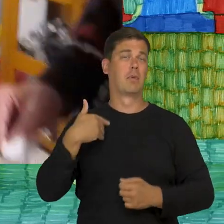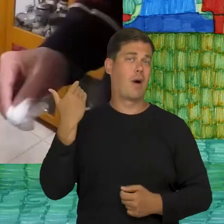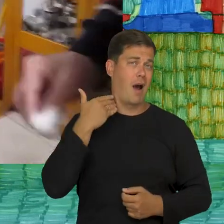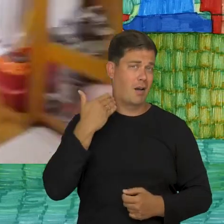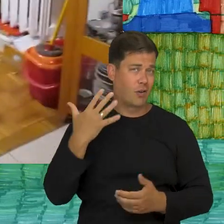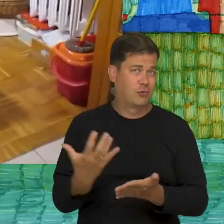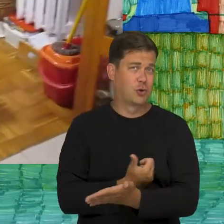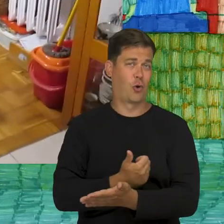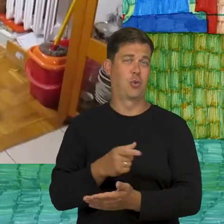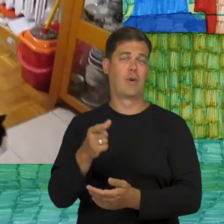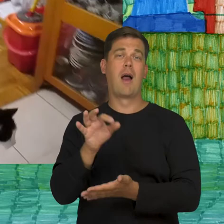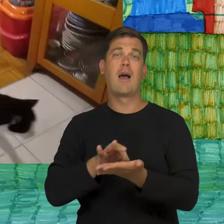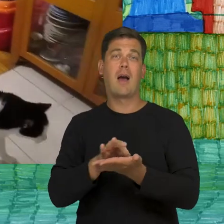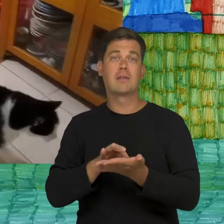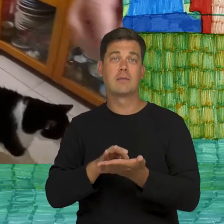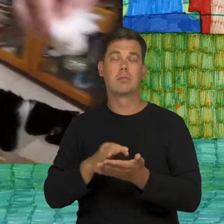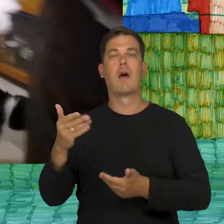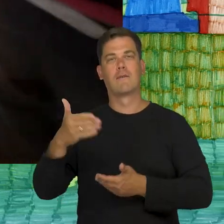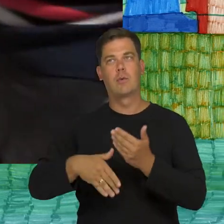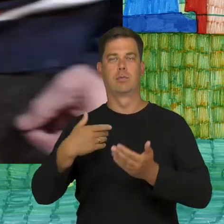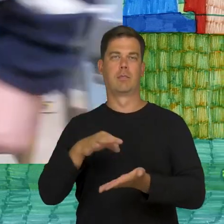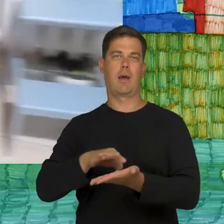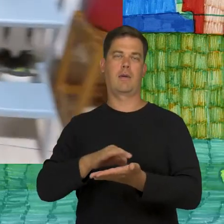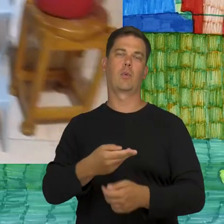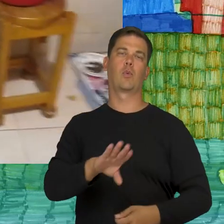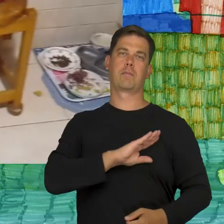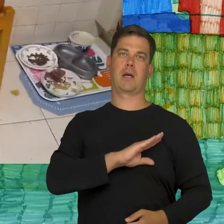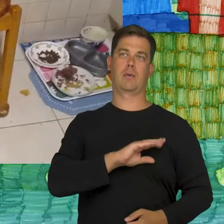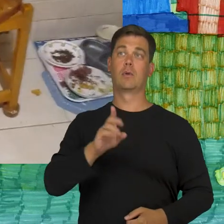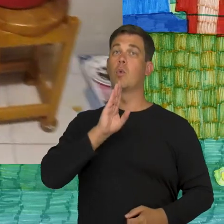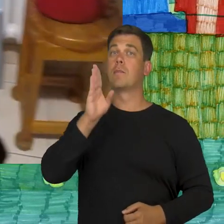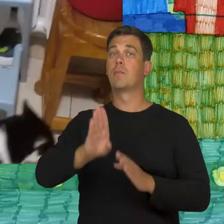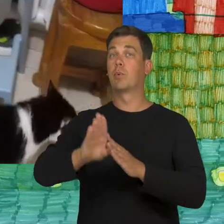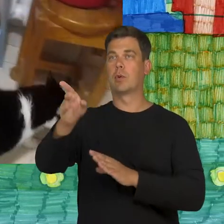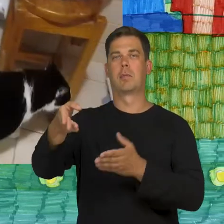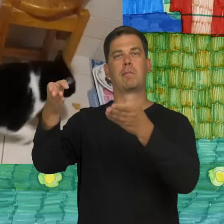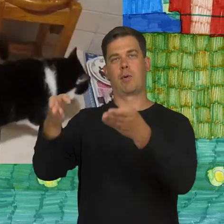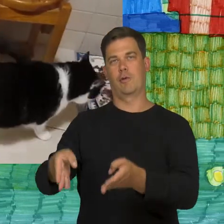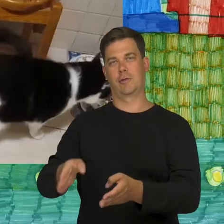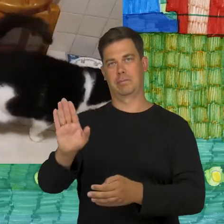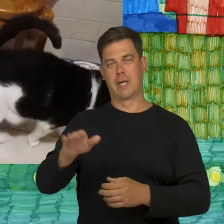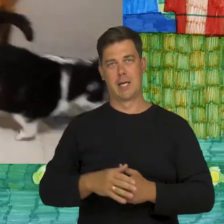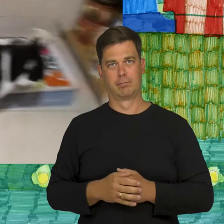She used alcohol and medicine and she died because of the medicine and she is buried in North America.